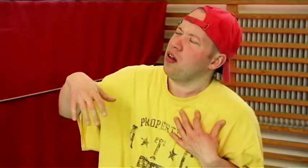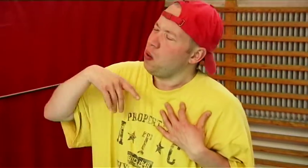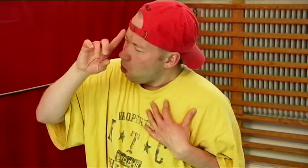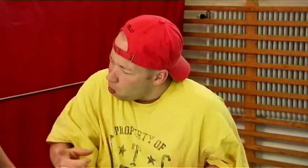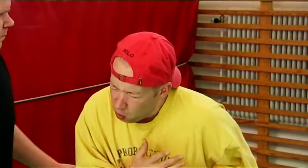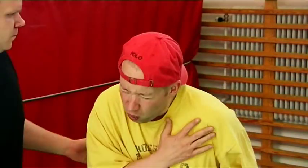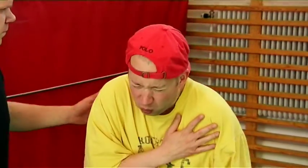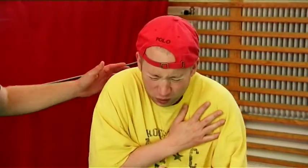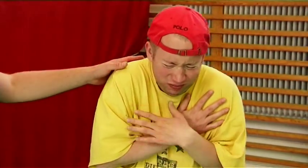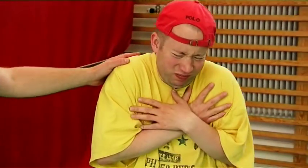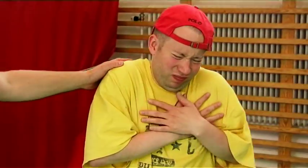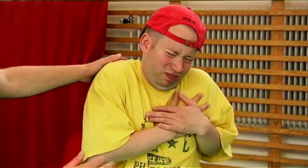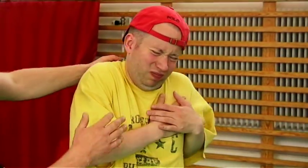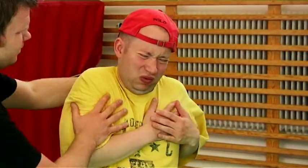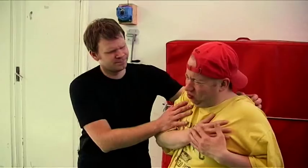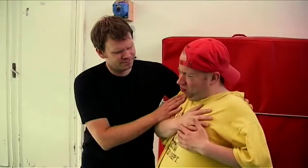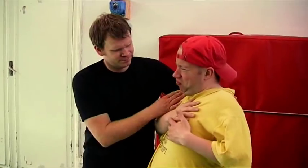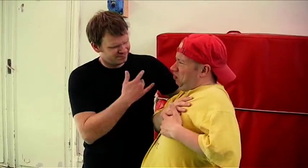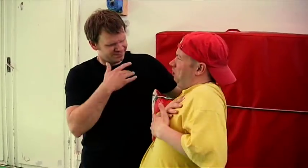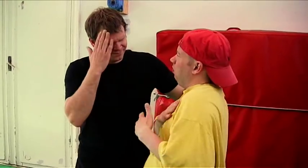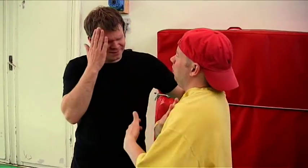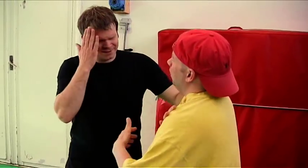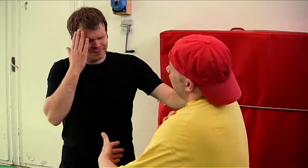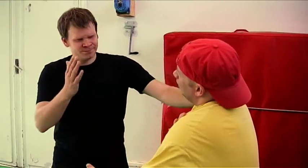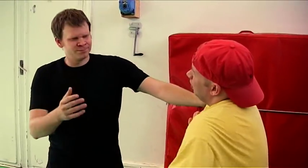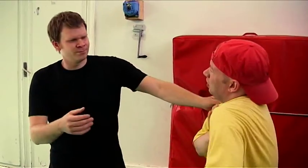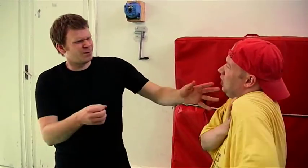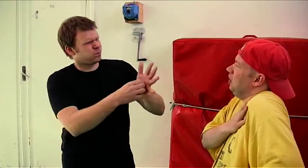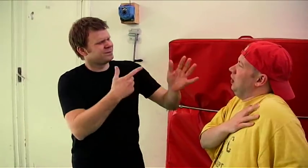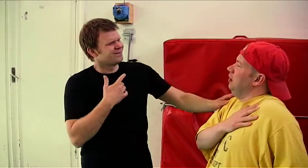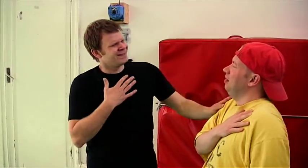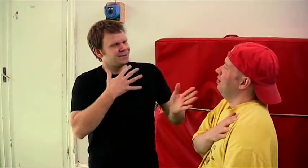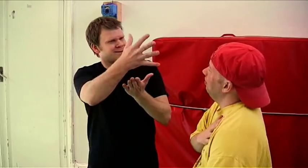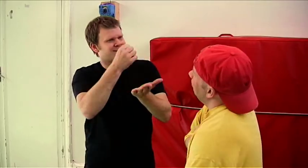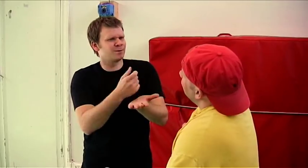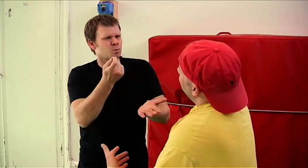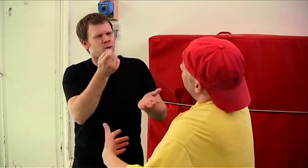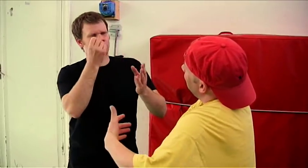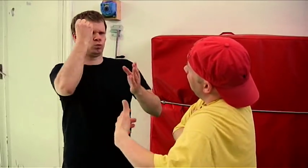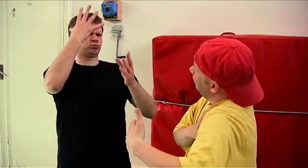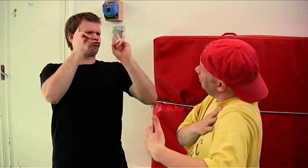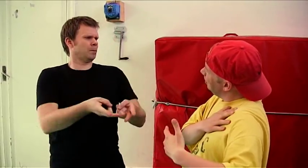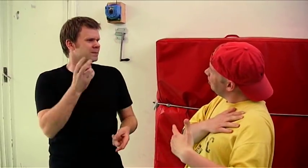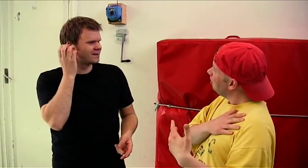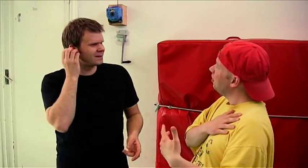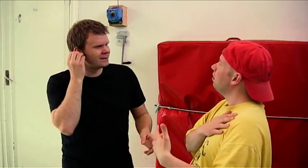It hurts in my shoulder! I know... I did it to be able to get us a great player like Cissi-